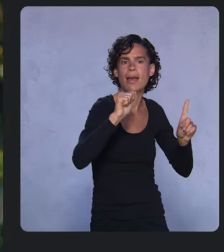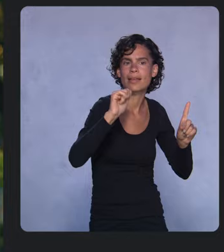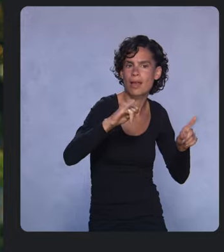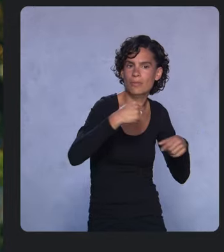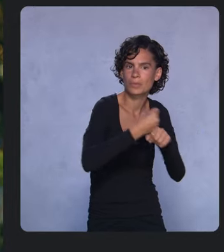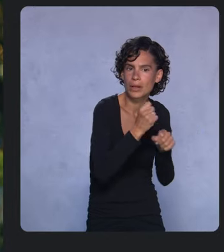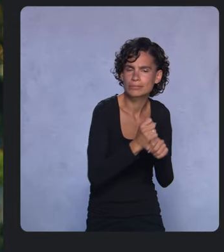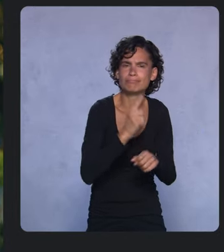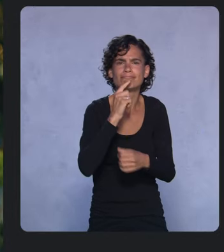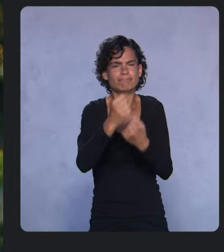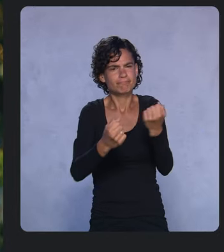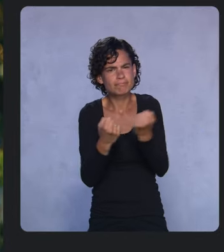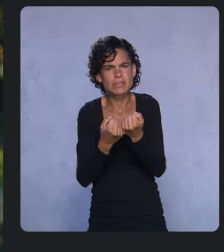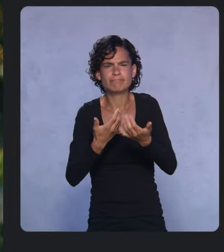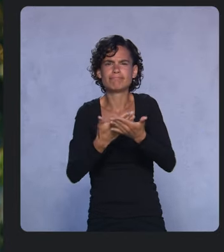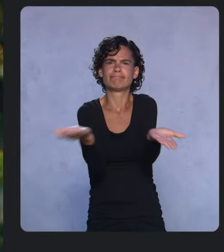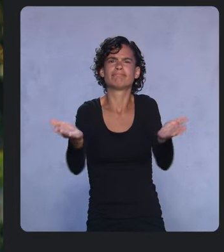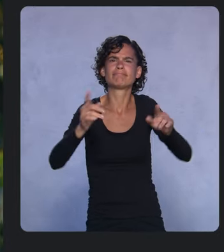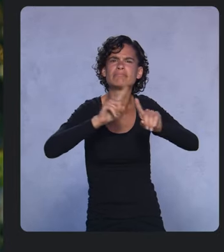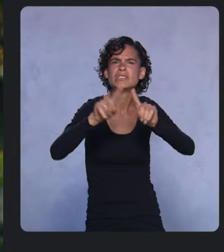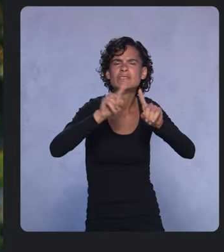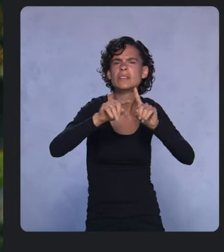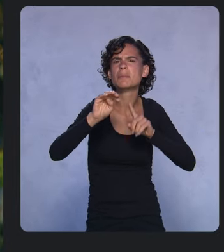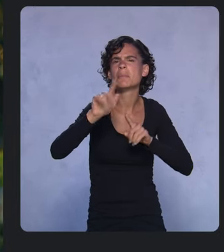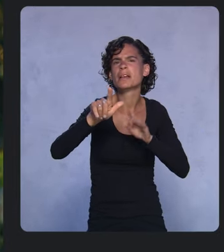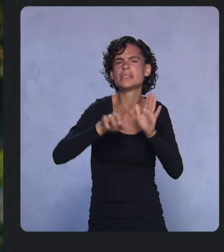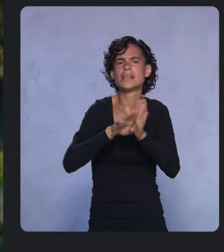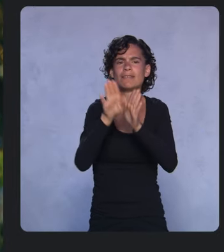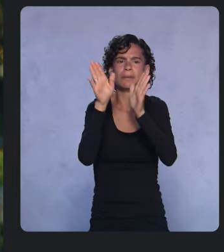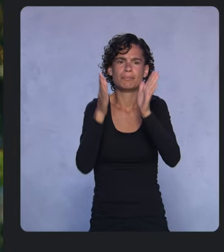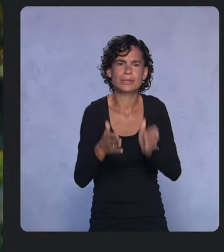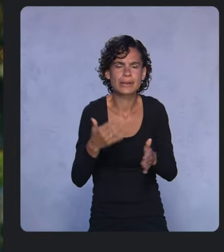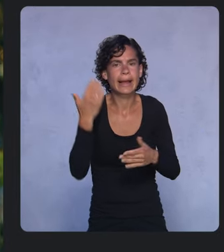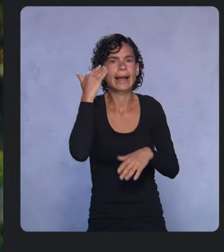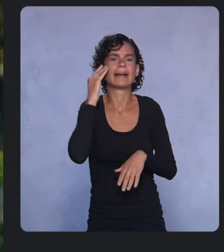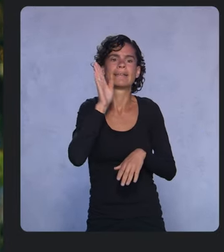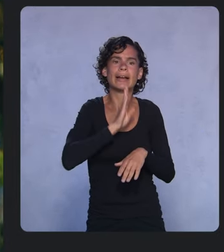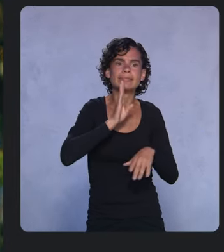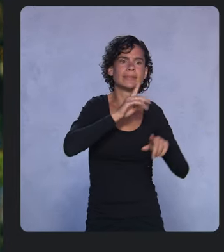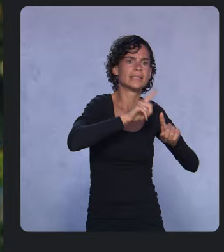But we know that it can be frustrating to juggle with the various tools, frameworks and platforms.